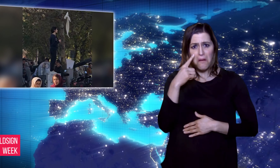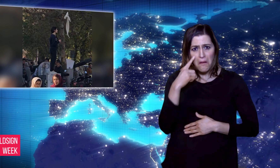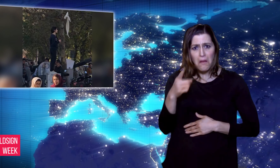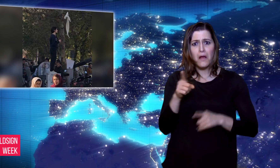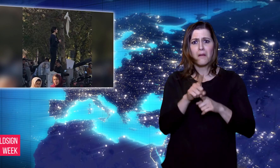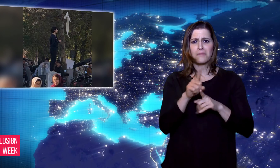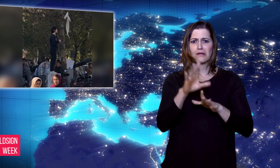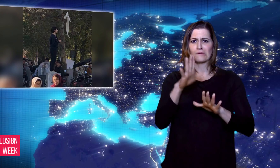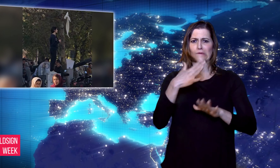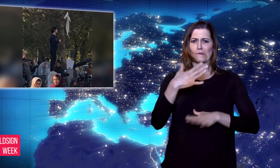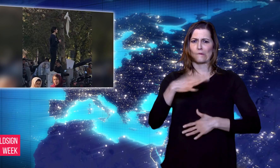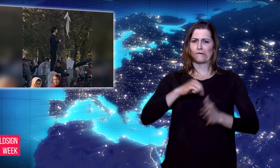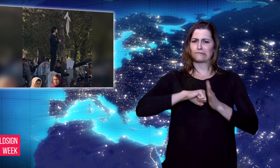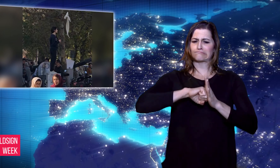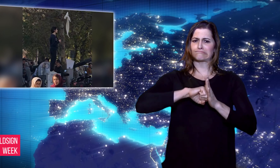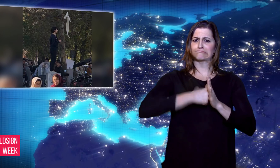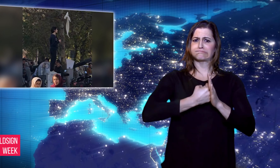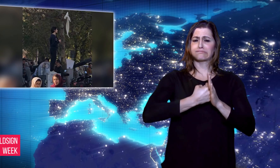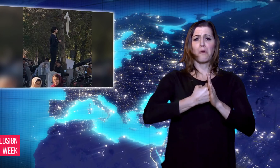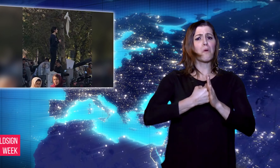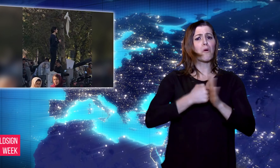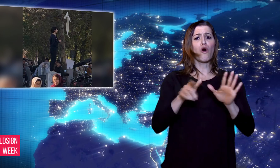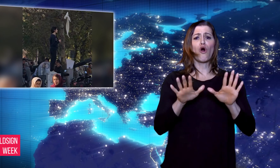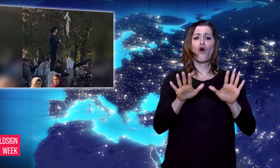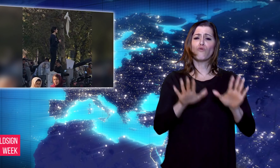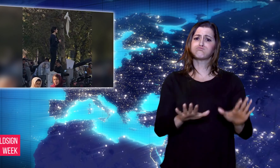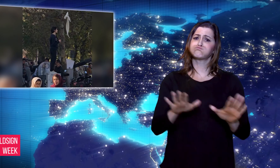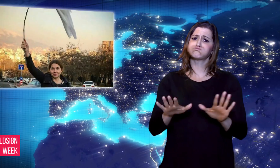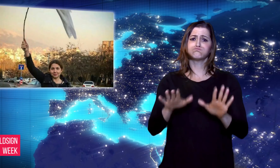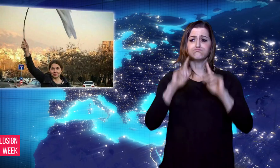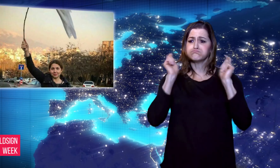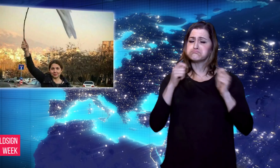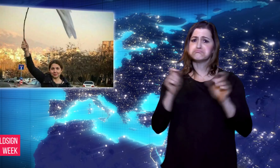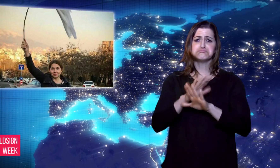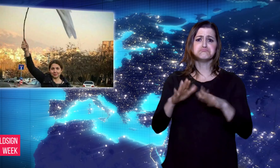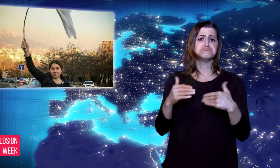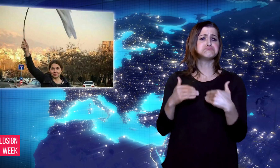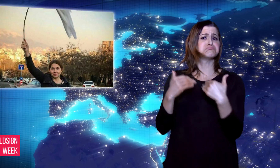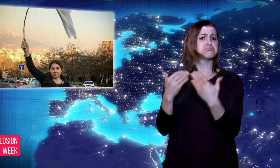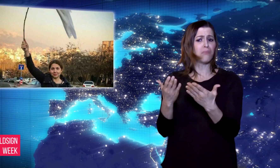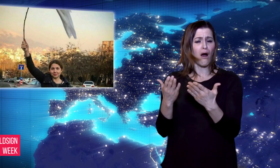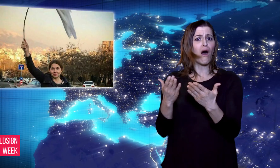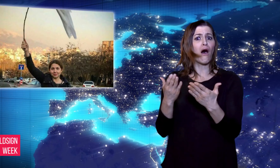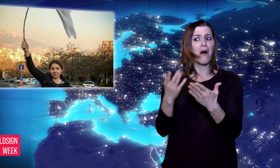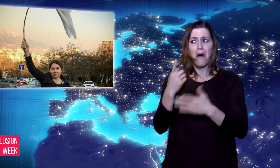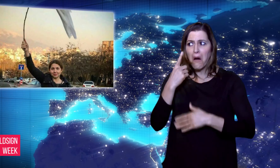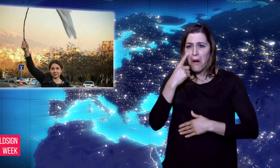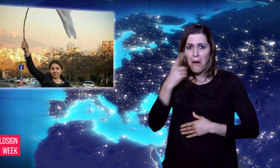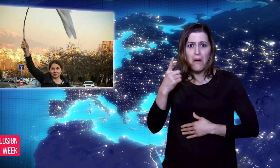Rouhani but adhering to the Islamic